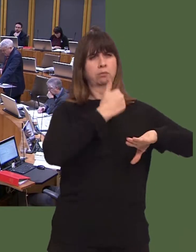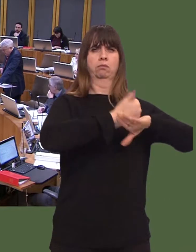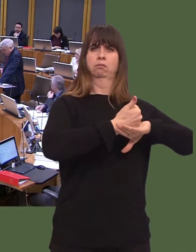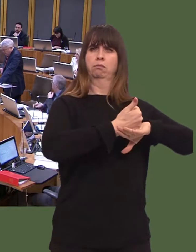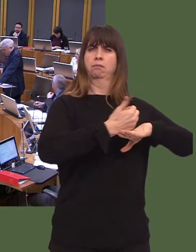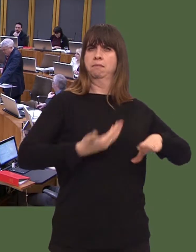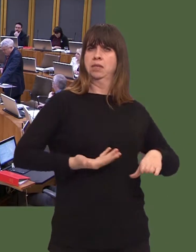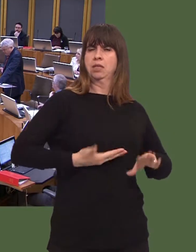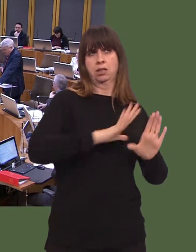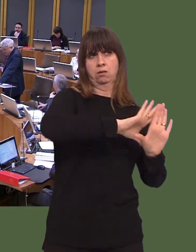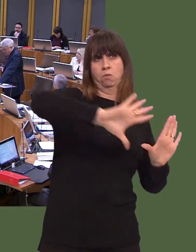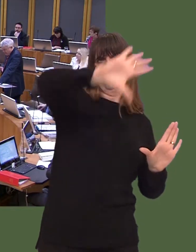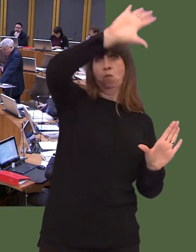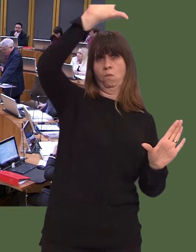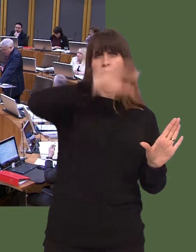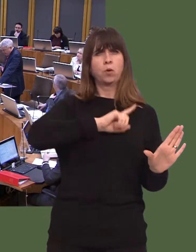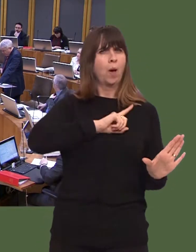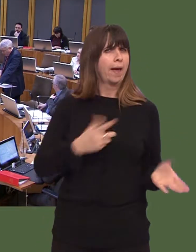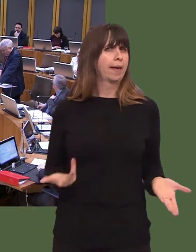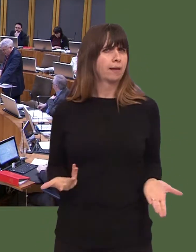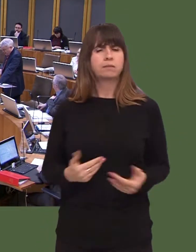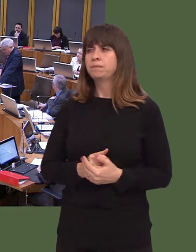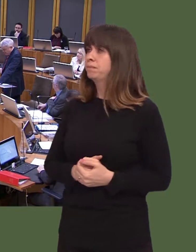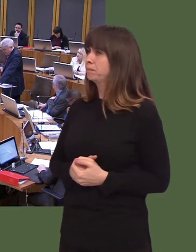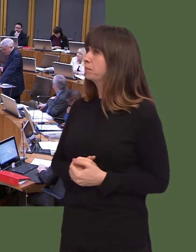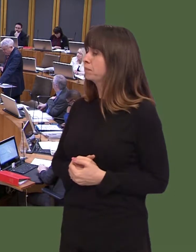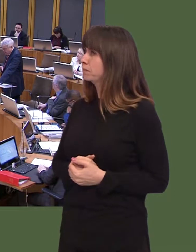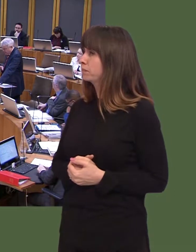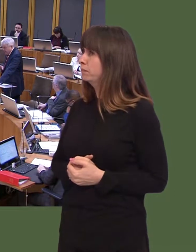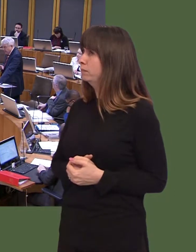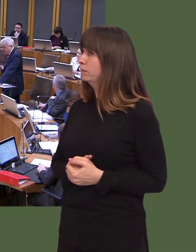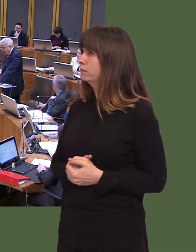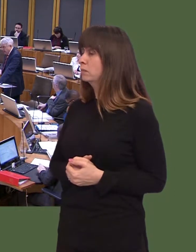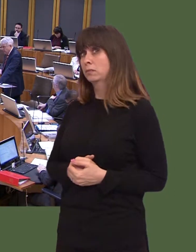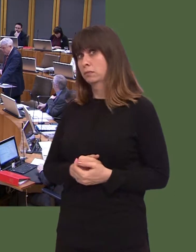Carwyn Jones: I believe youíre talking about the Lloyds Bank figures.